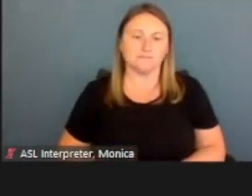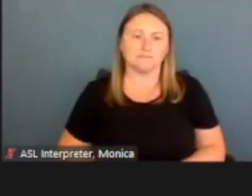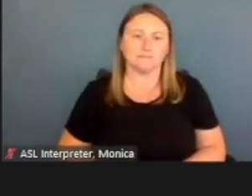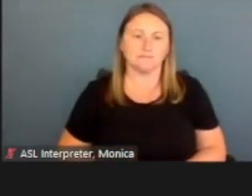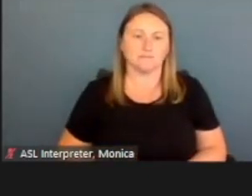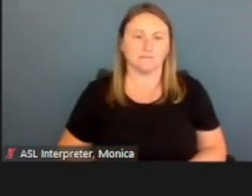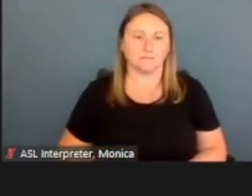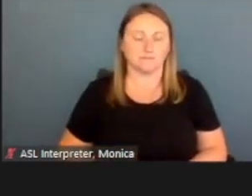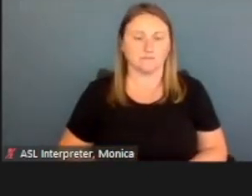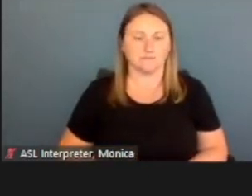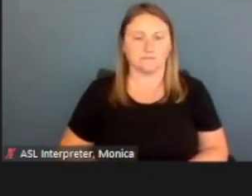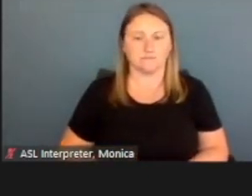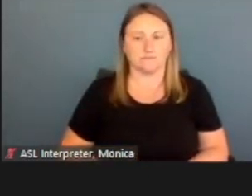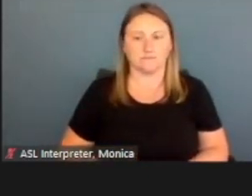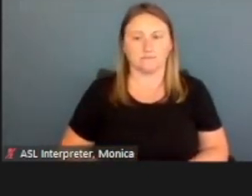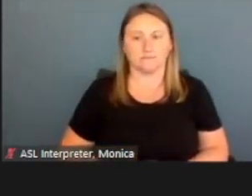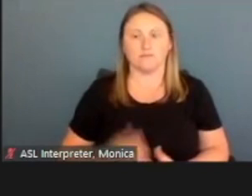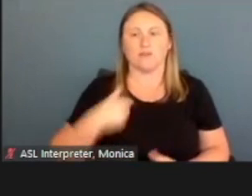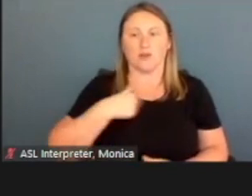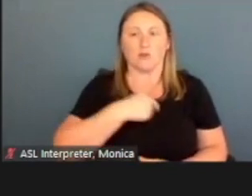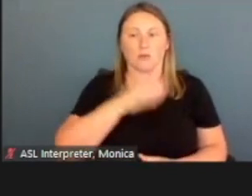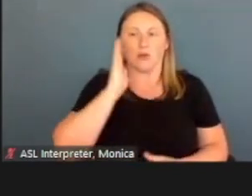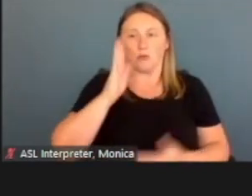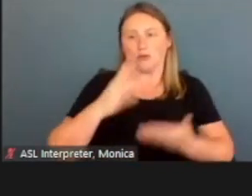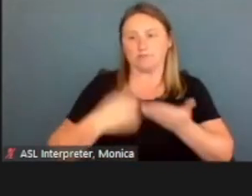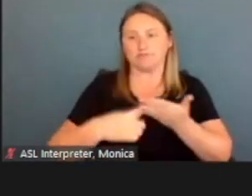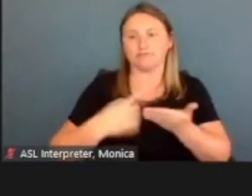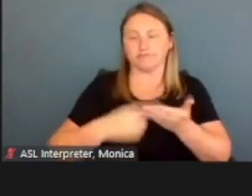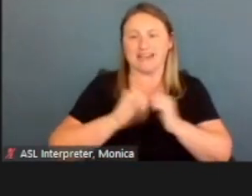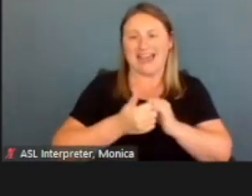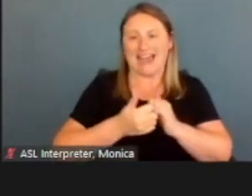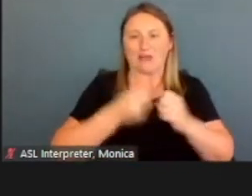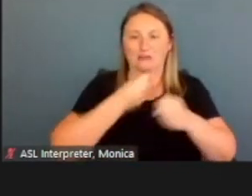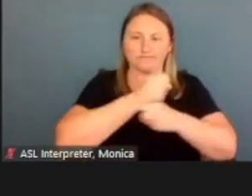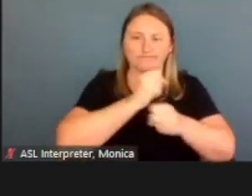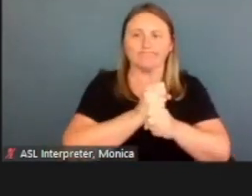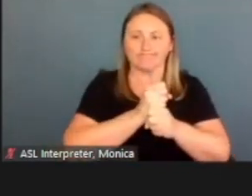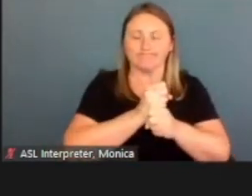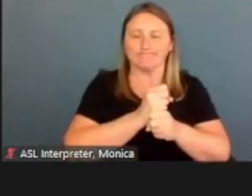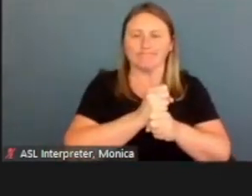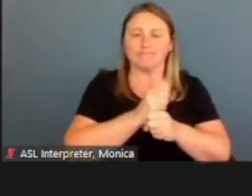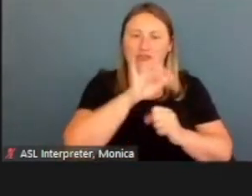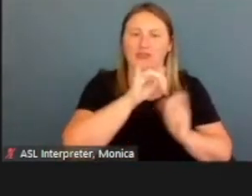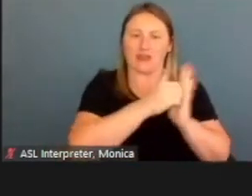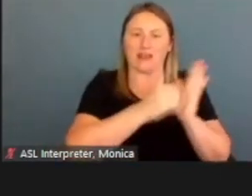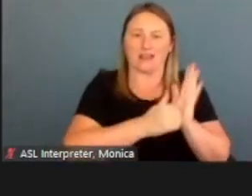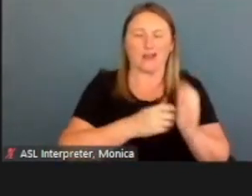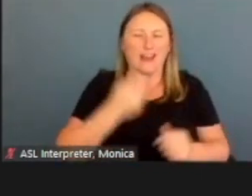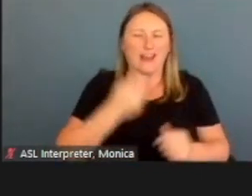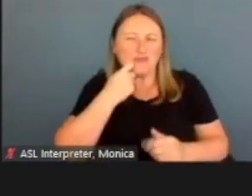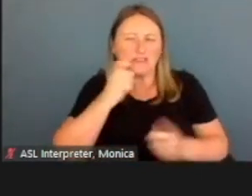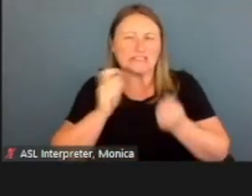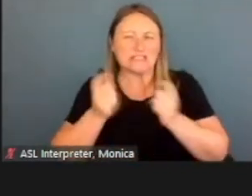Now as part of this we're gonna go through this account creation. This recently changed over the weekend.